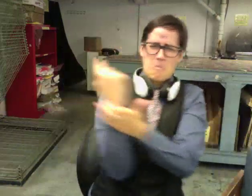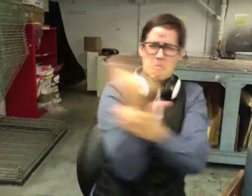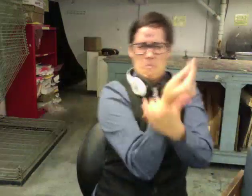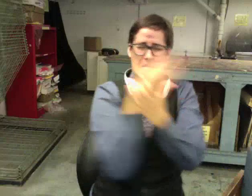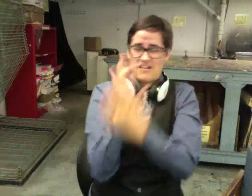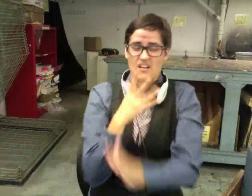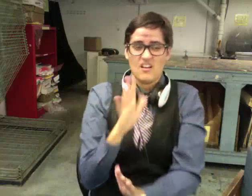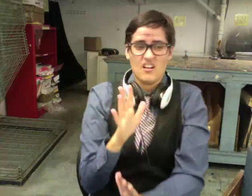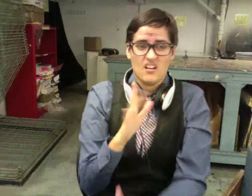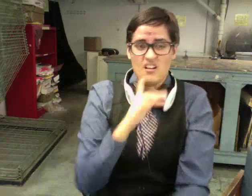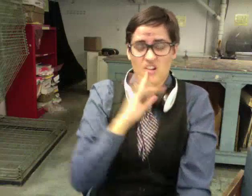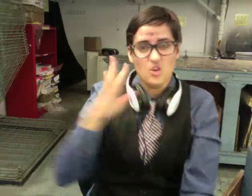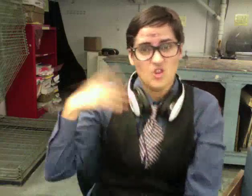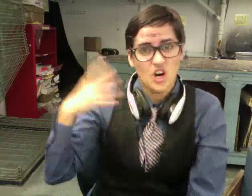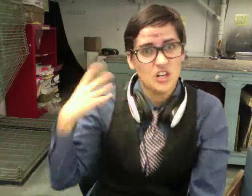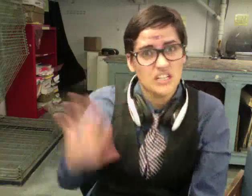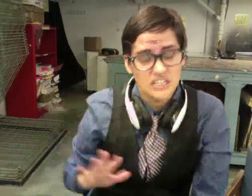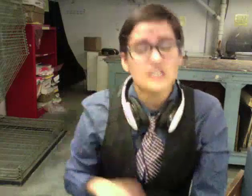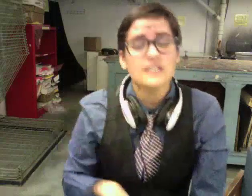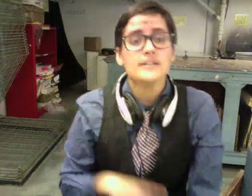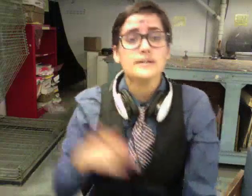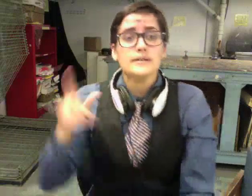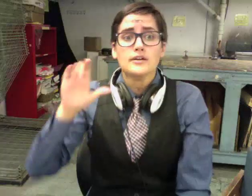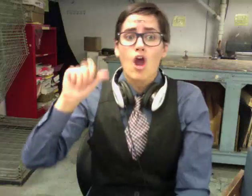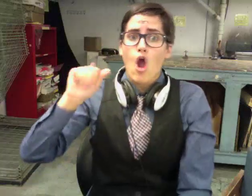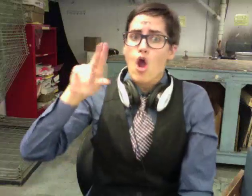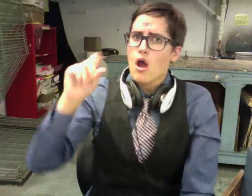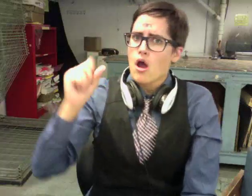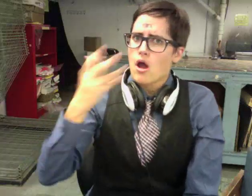it sounded like, well, like a bunch of baby birds had just woken up. Really went crazy.